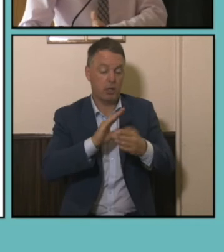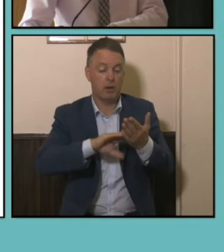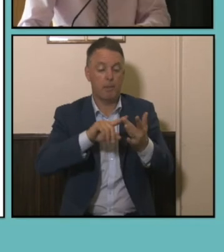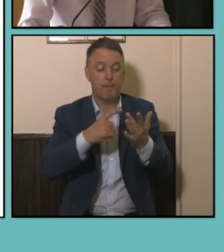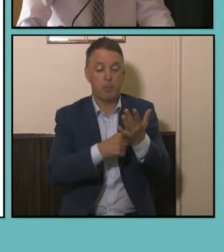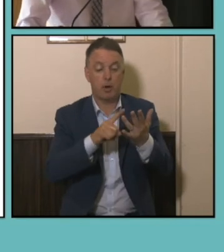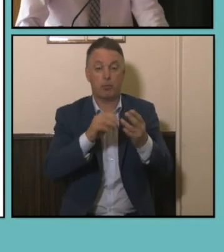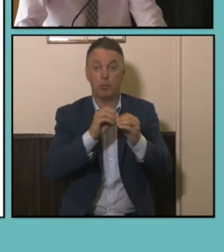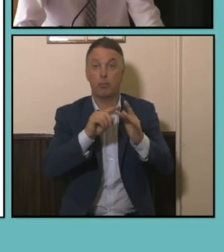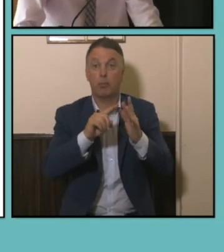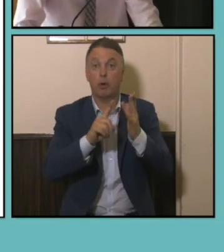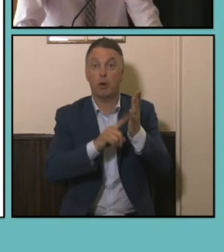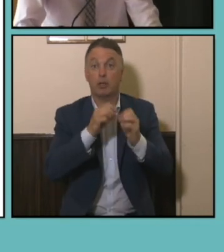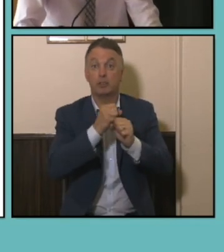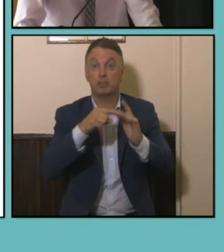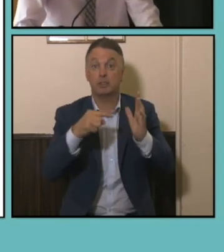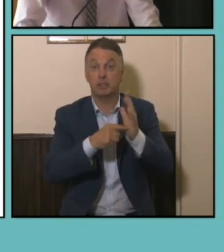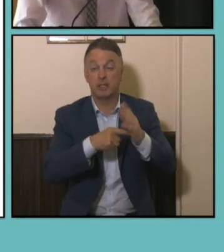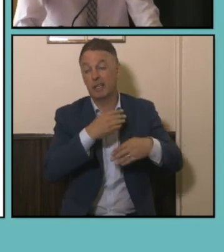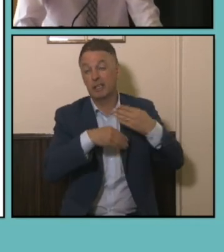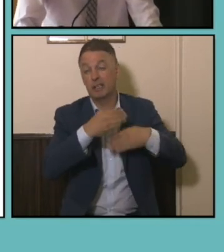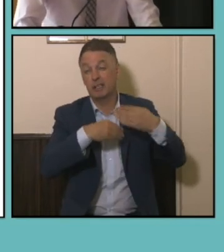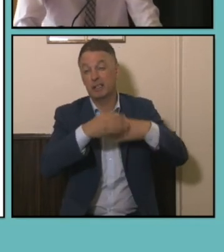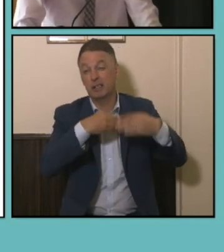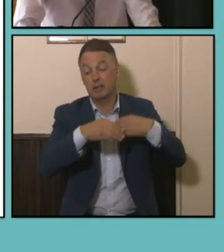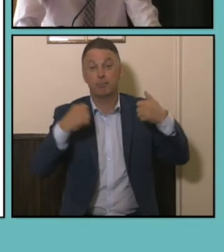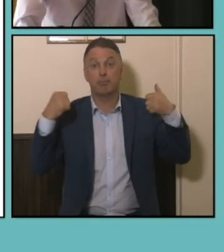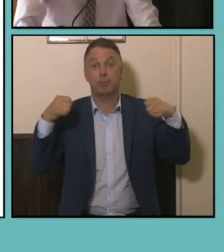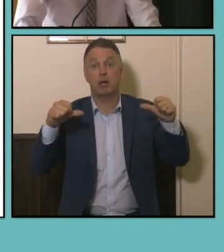qualifications to be a medical specialist, you need to be persistent and